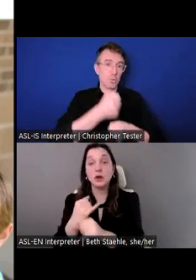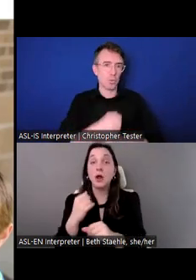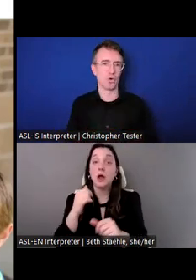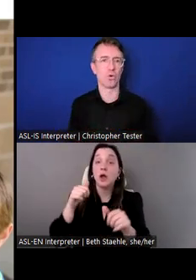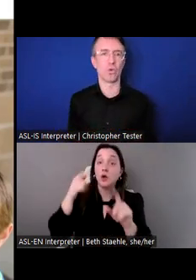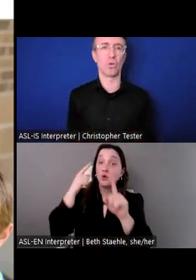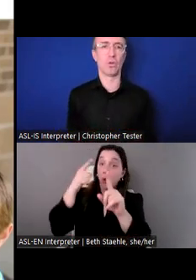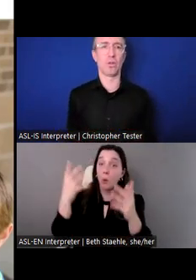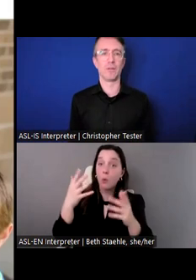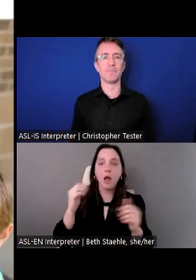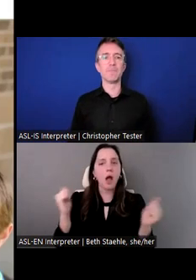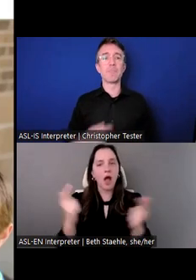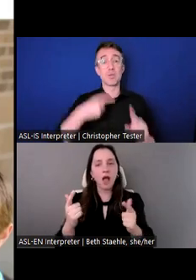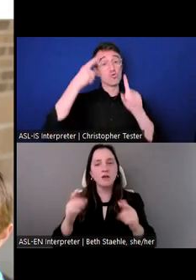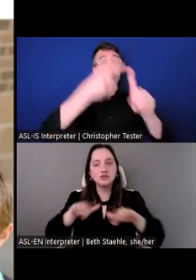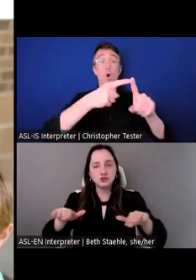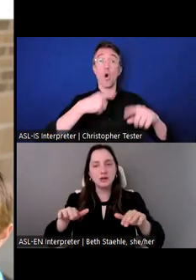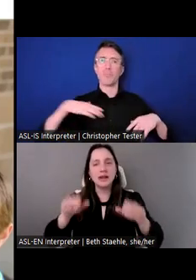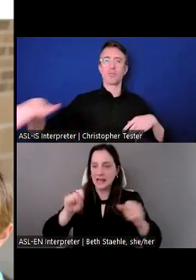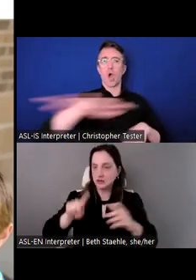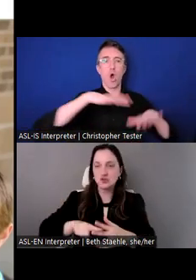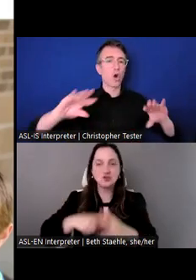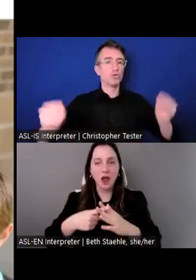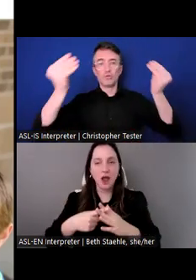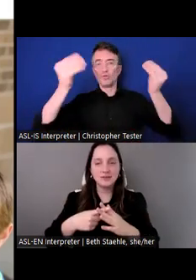in life. The opportunity to learn and protection from harm.